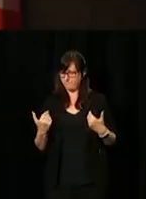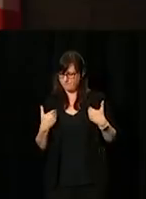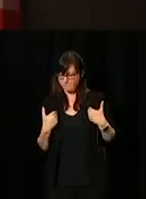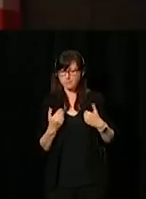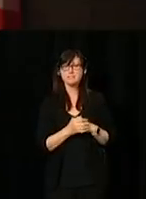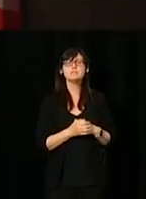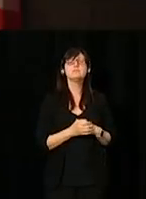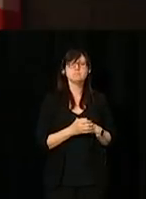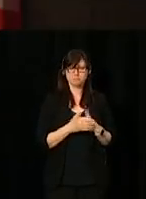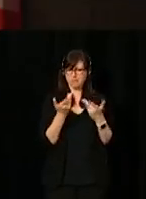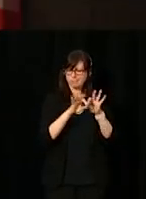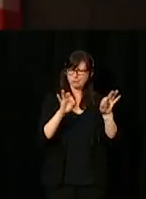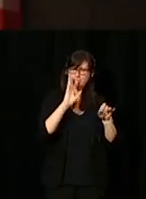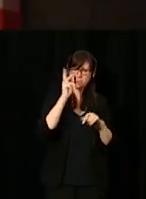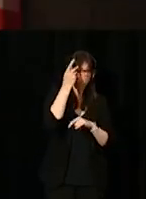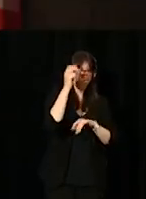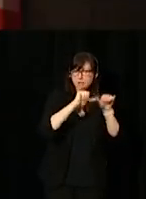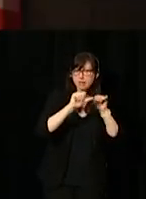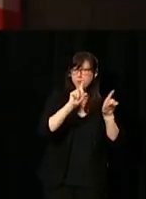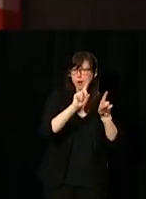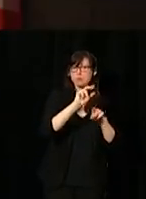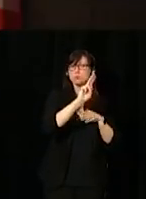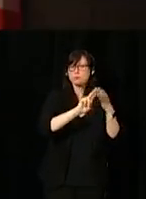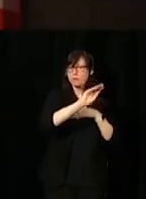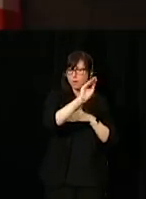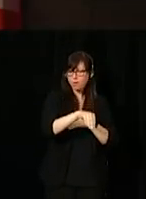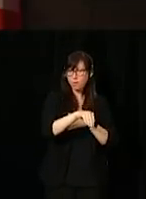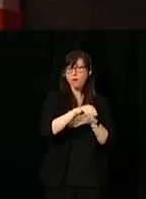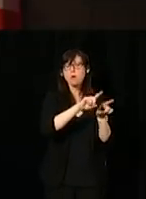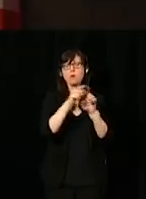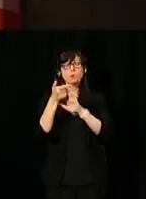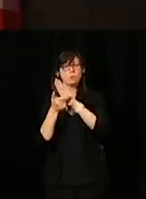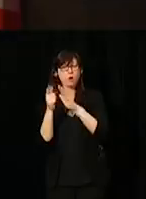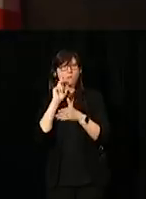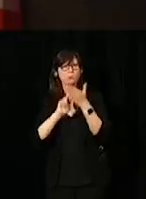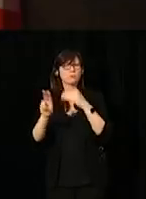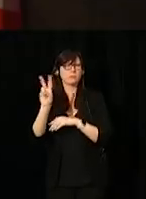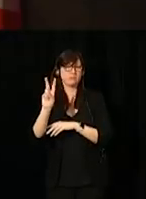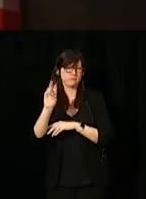and she holds degrees in political science from the university of Ottawa and also in law from the university of Victoria.